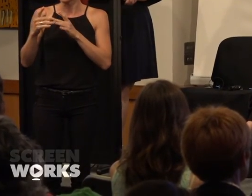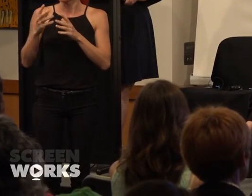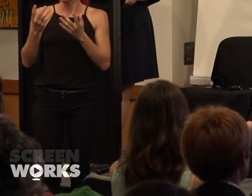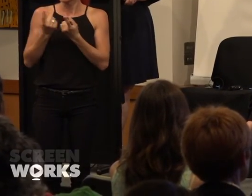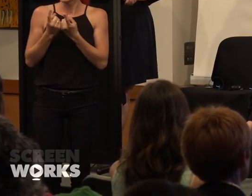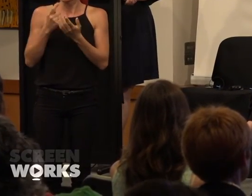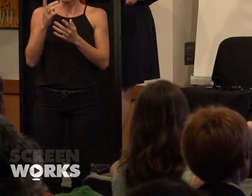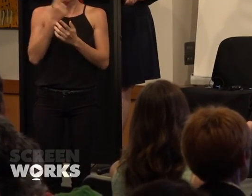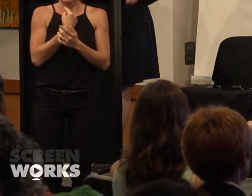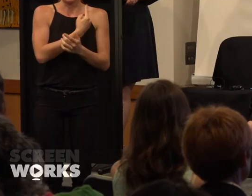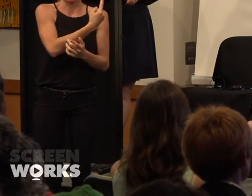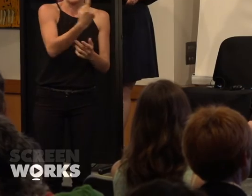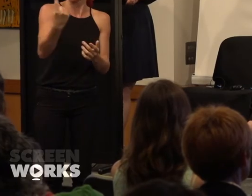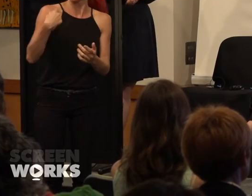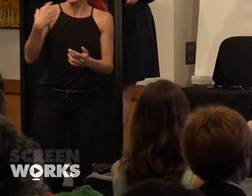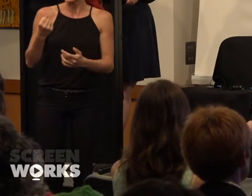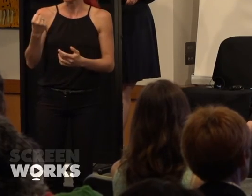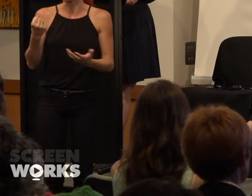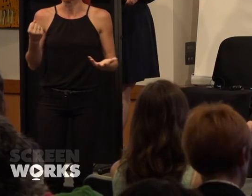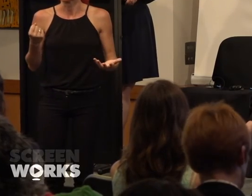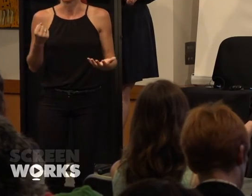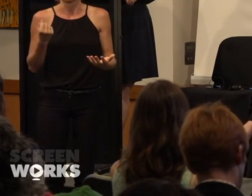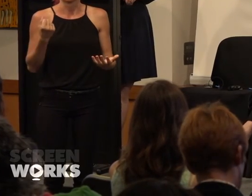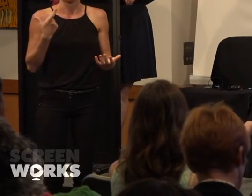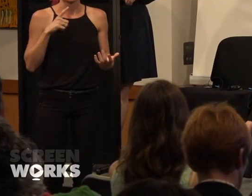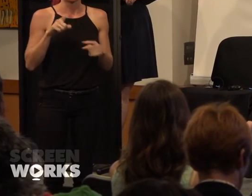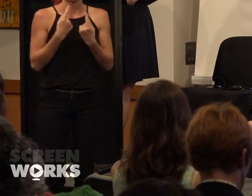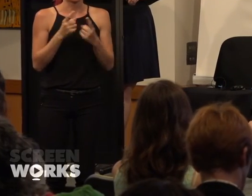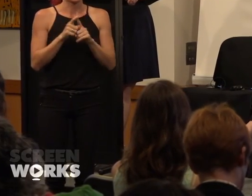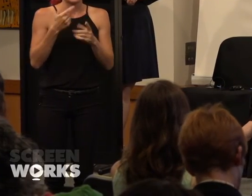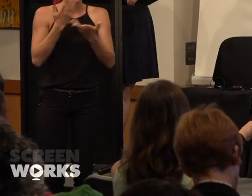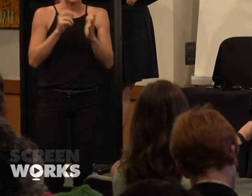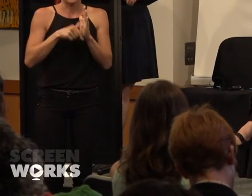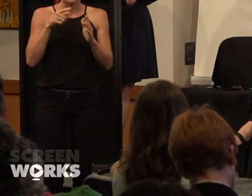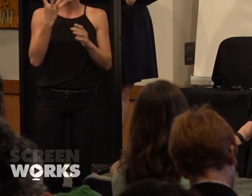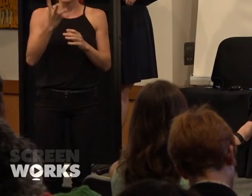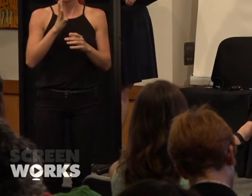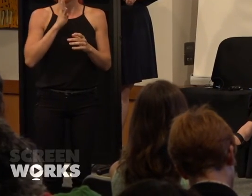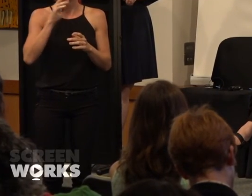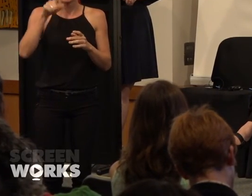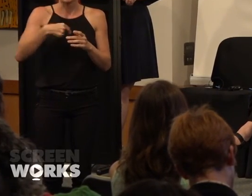single one of us has it. You know I think it's something like, at any one time theres 400,000 different things going